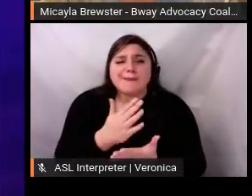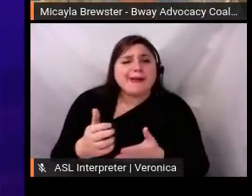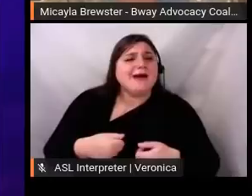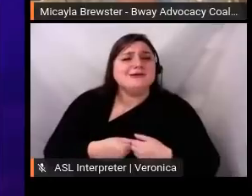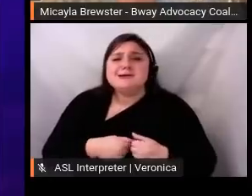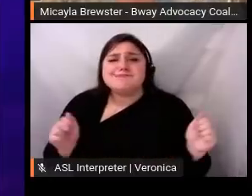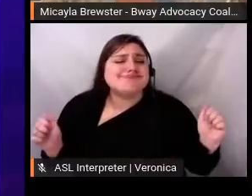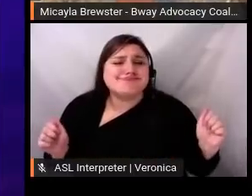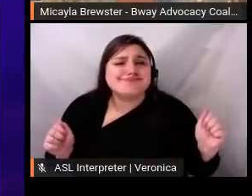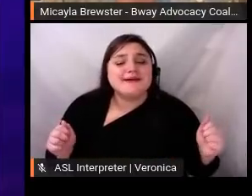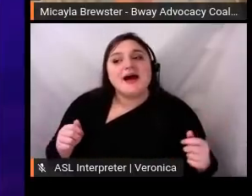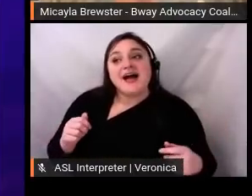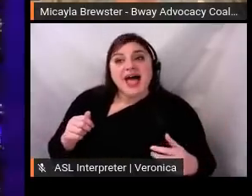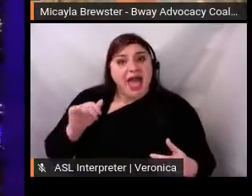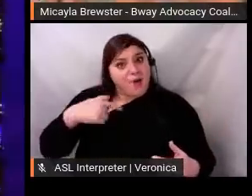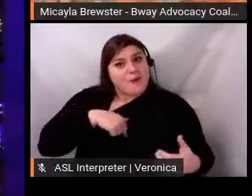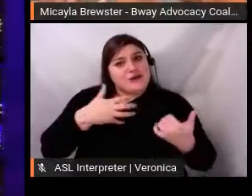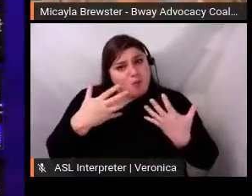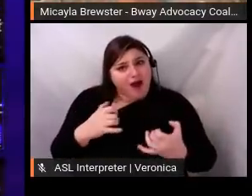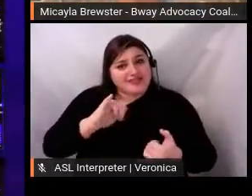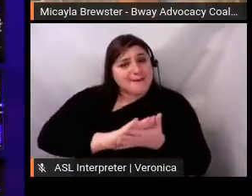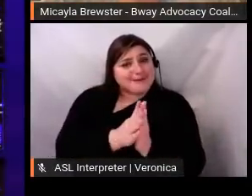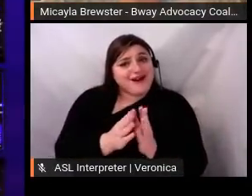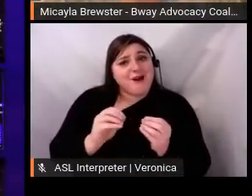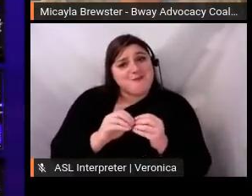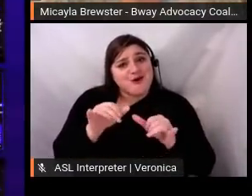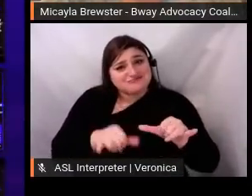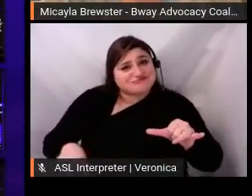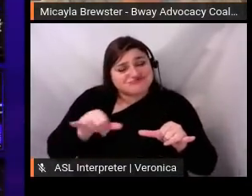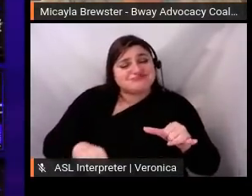would be. But! Luckily, the momentum of the event continued onto